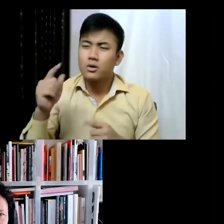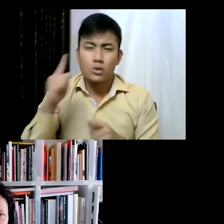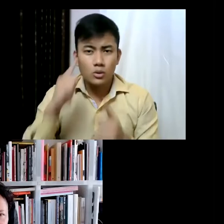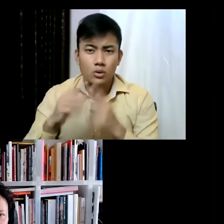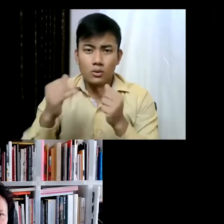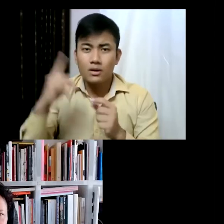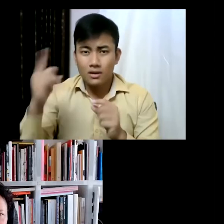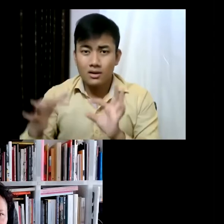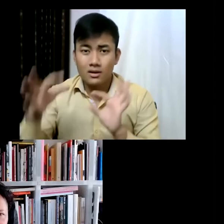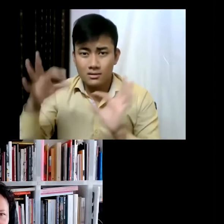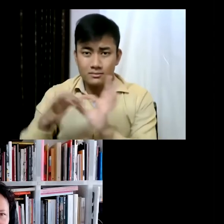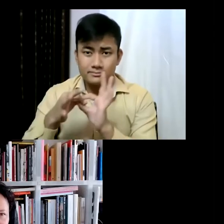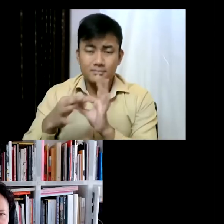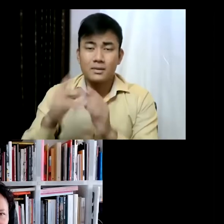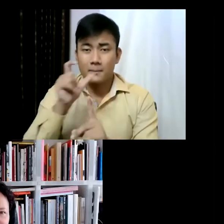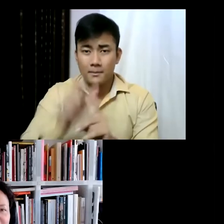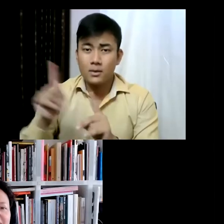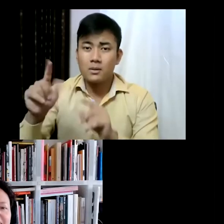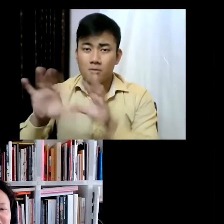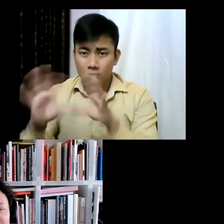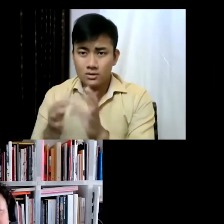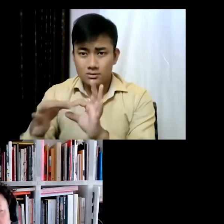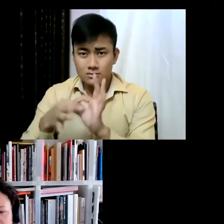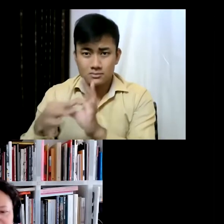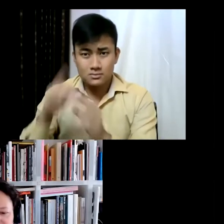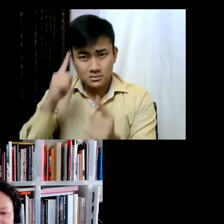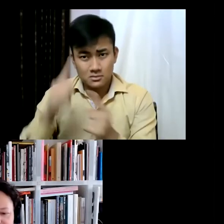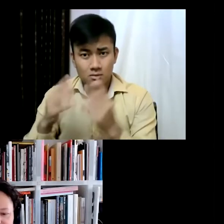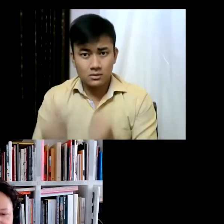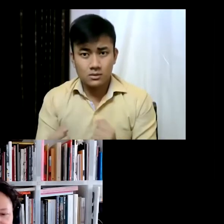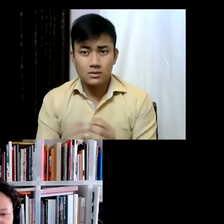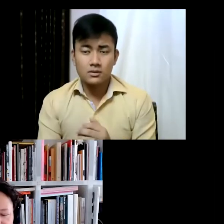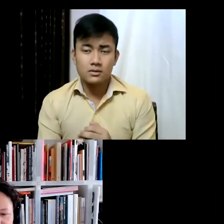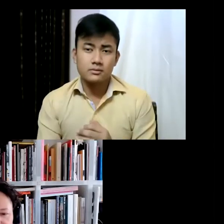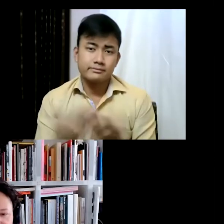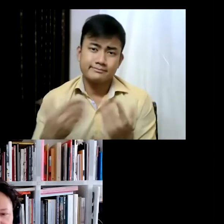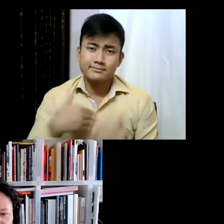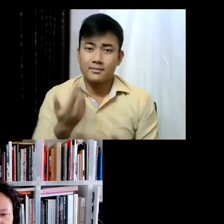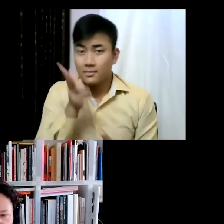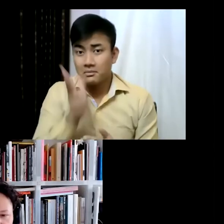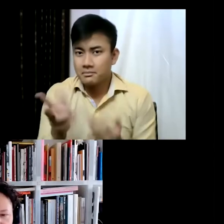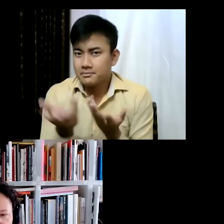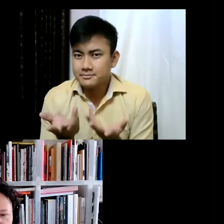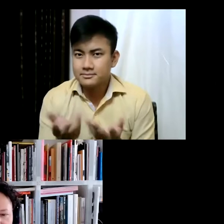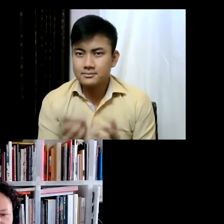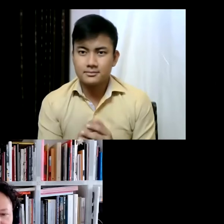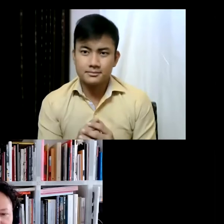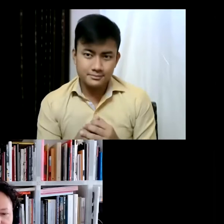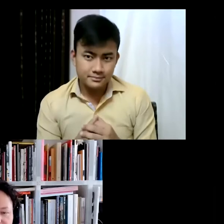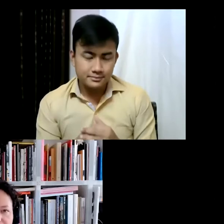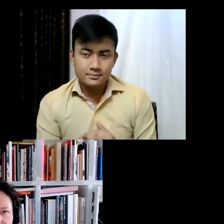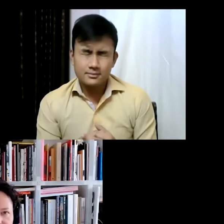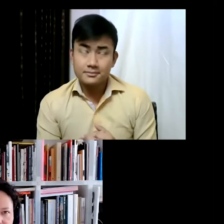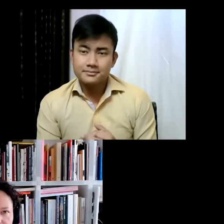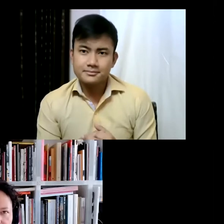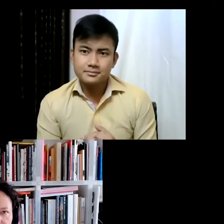and and the world he lives in. Yeah so... as you say, the title I chose for Venice is The Milk of